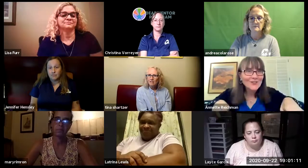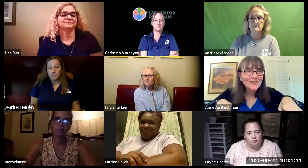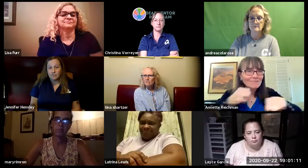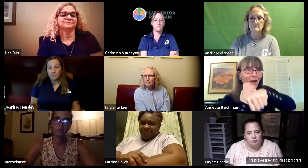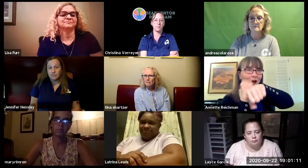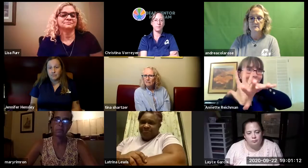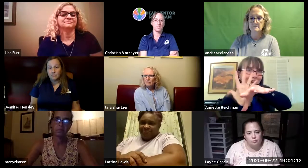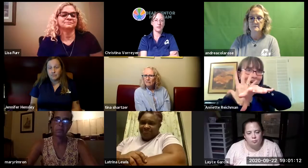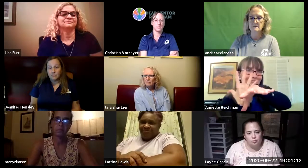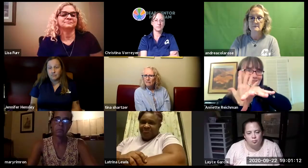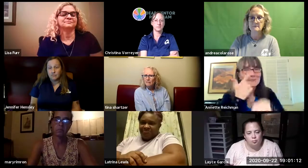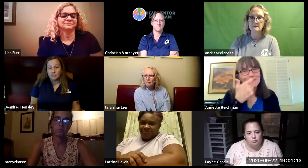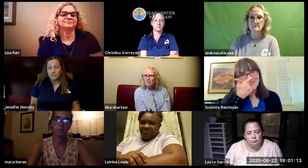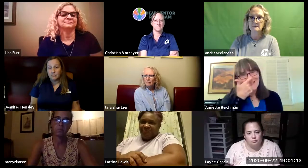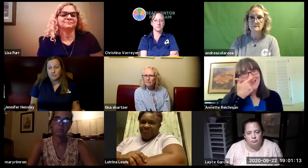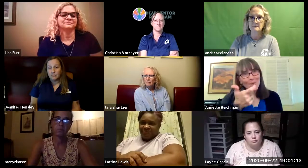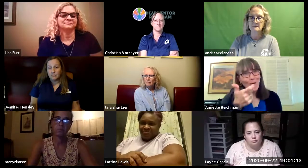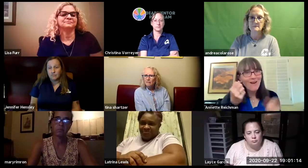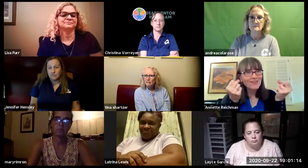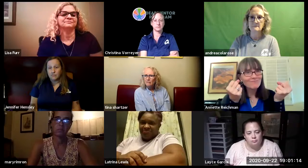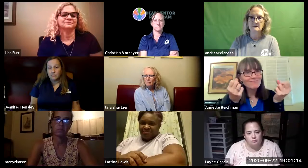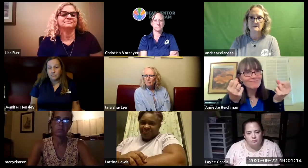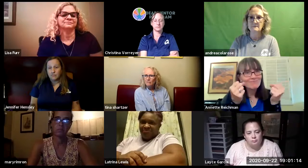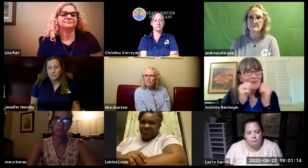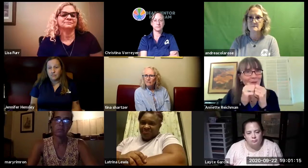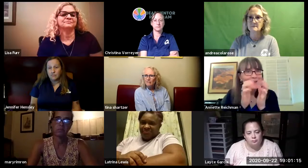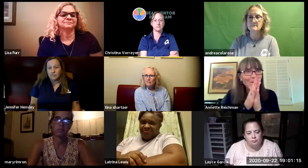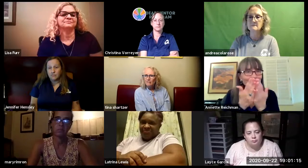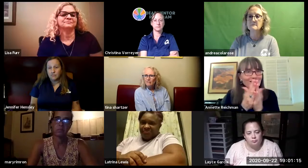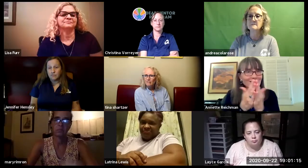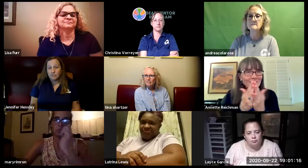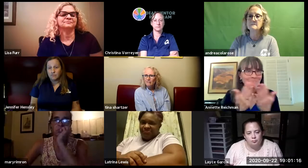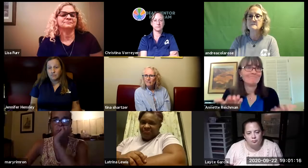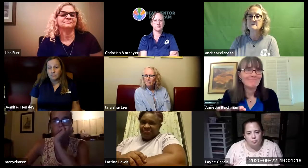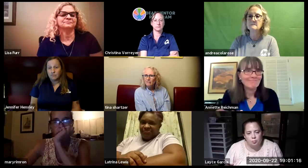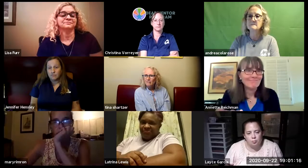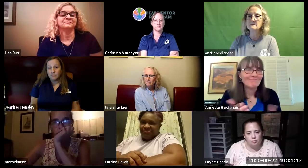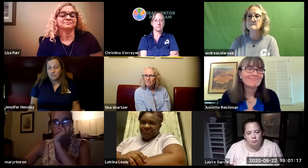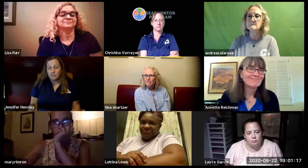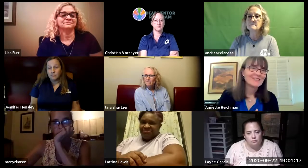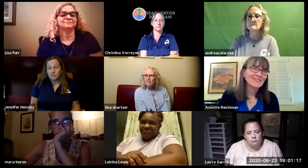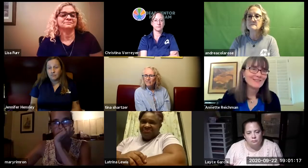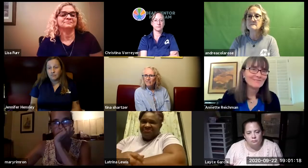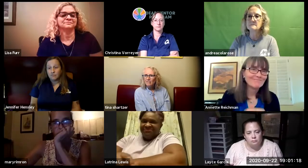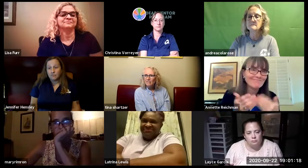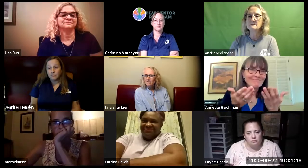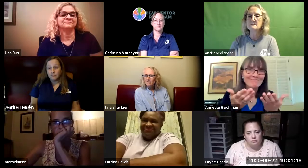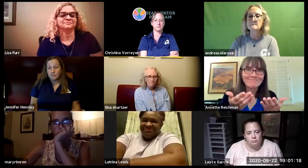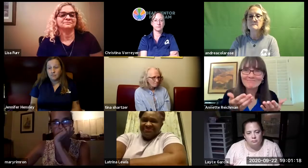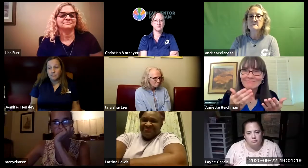and development with young children we can still provide that